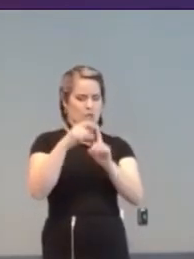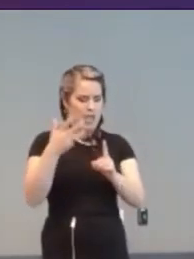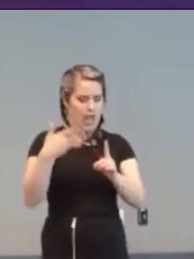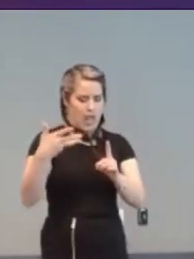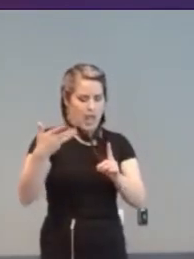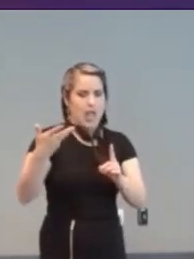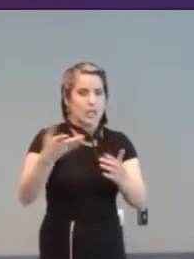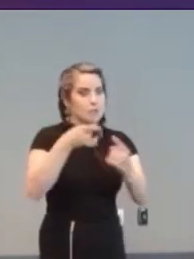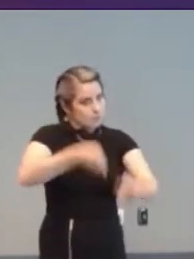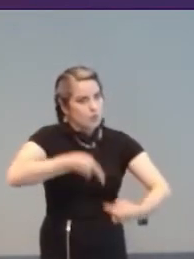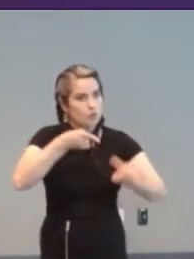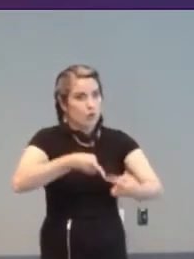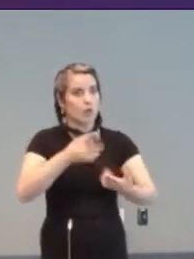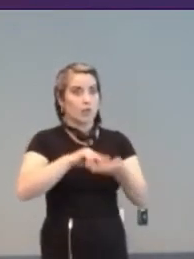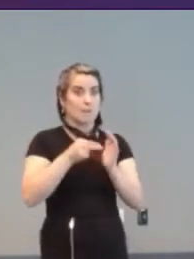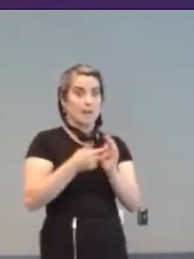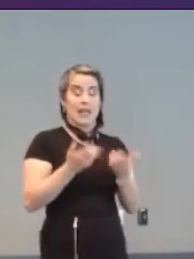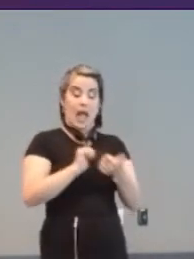This can be with game menus, speech,